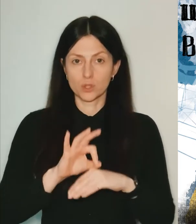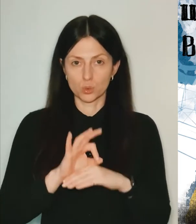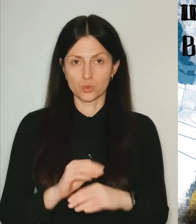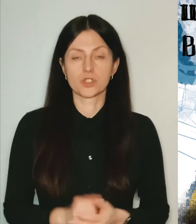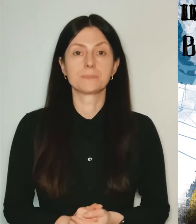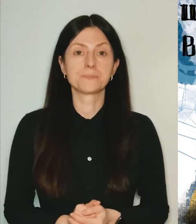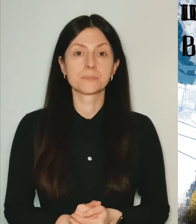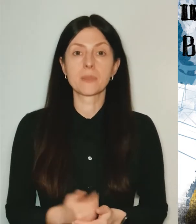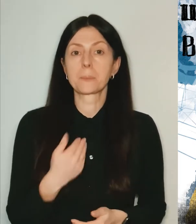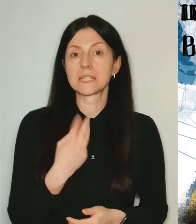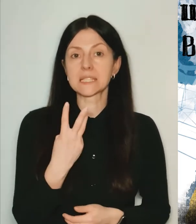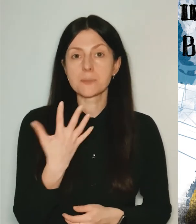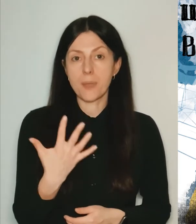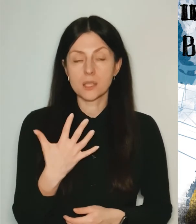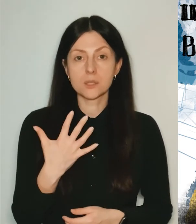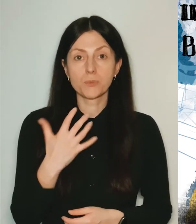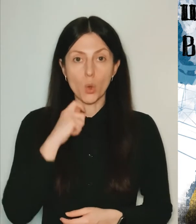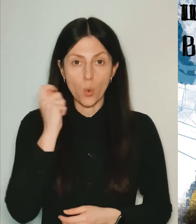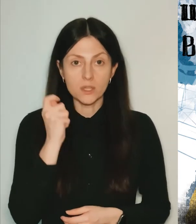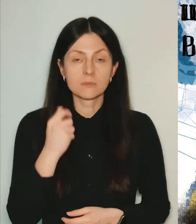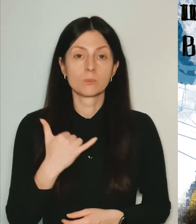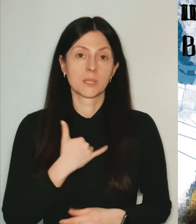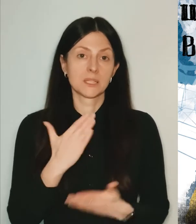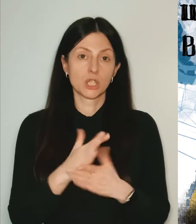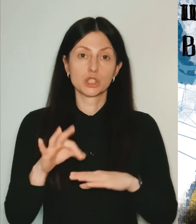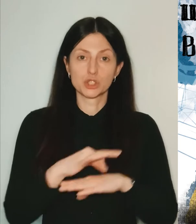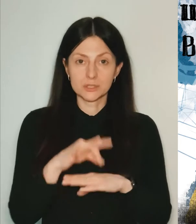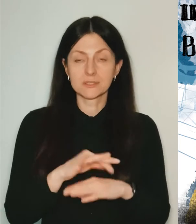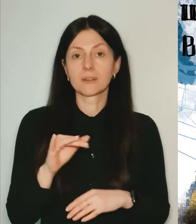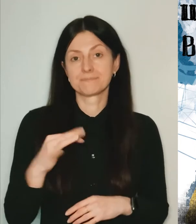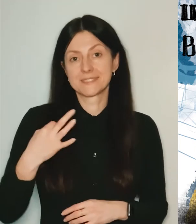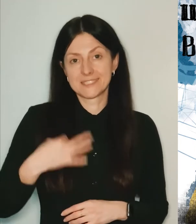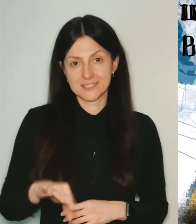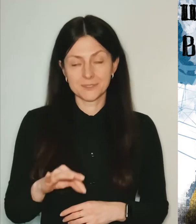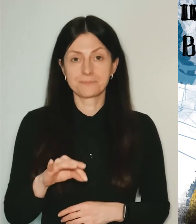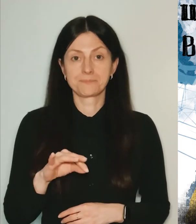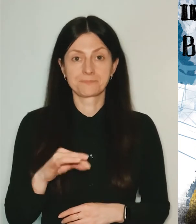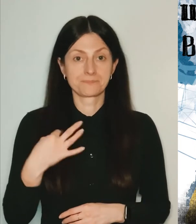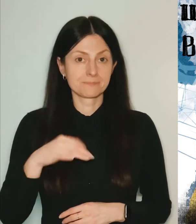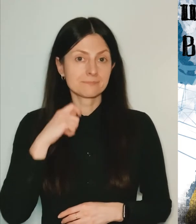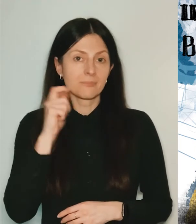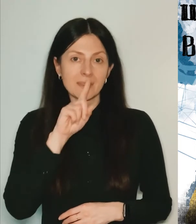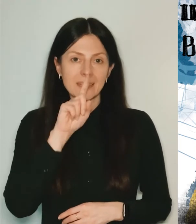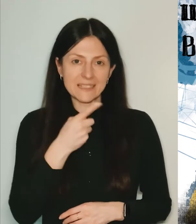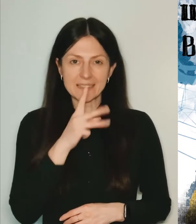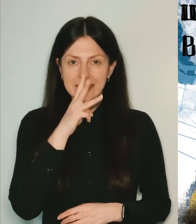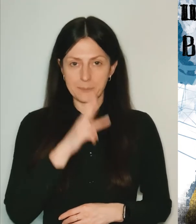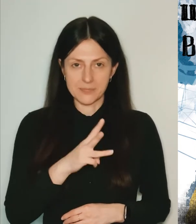I’m 35, married and have a son who is a year and three months old.